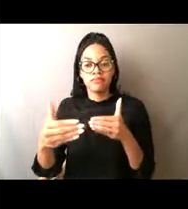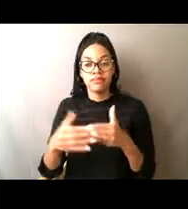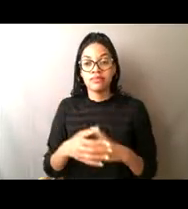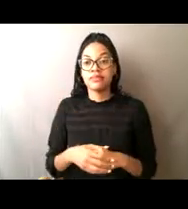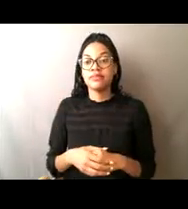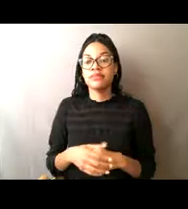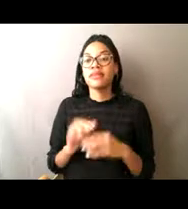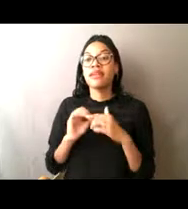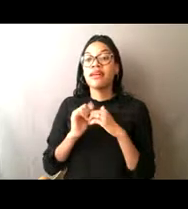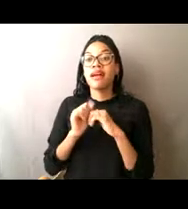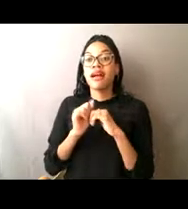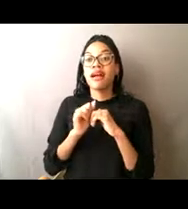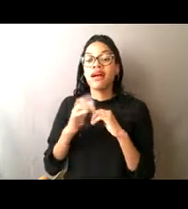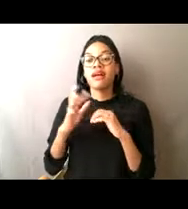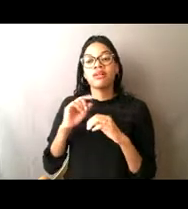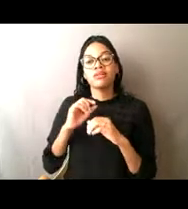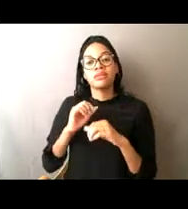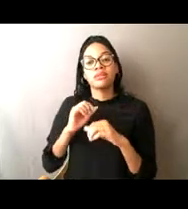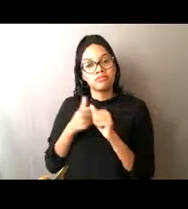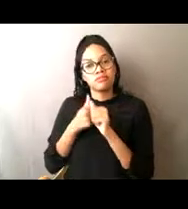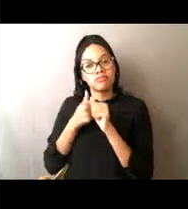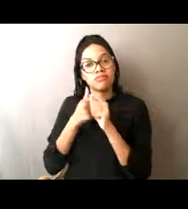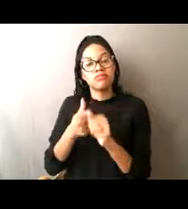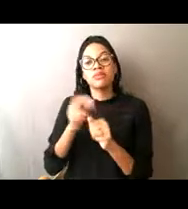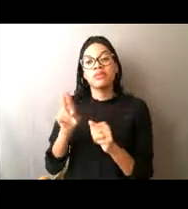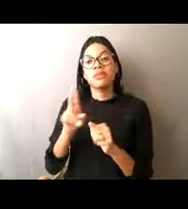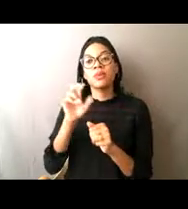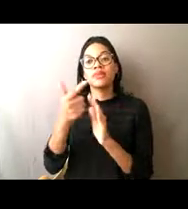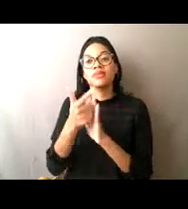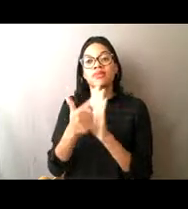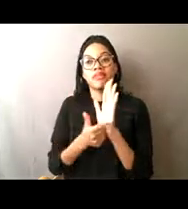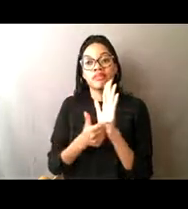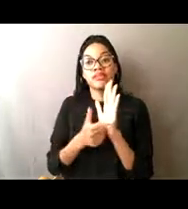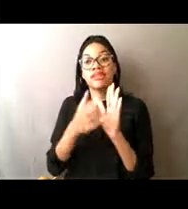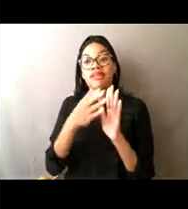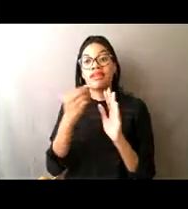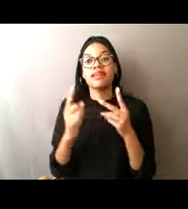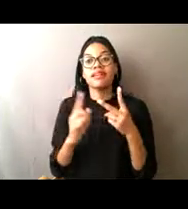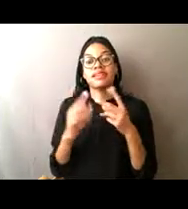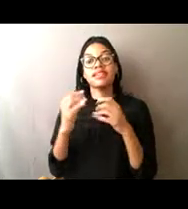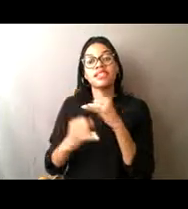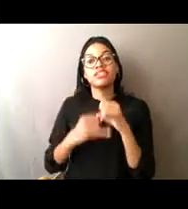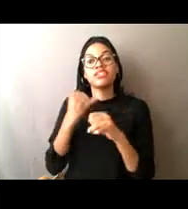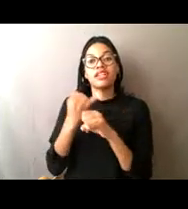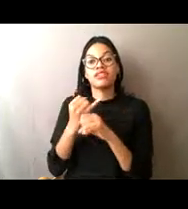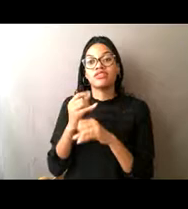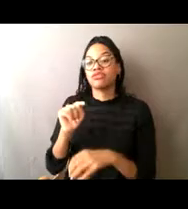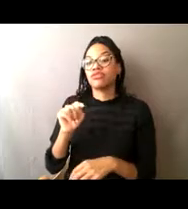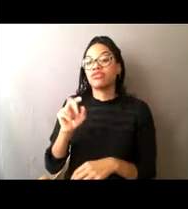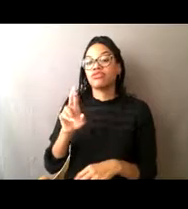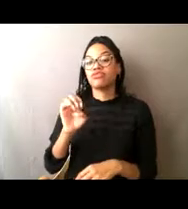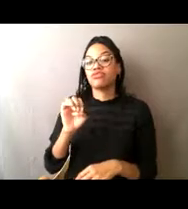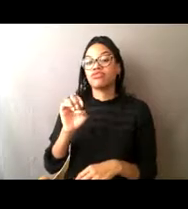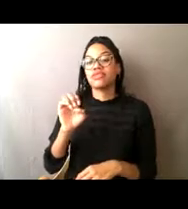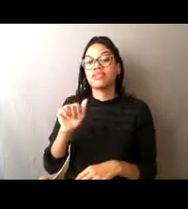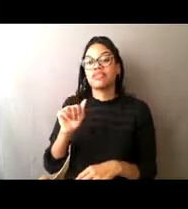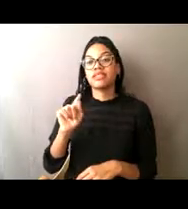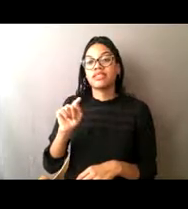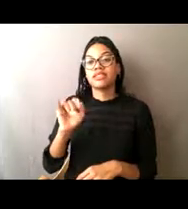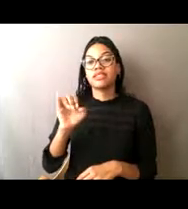by enforcing United States laws and international treaties, and those are some examples that Amy brought